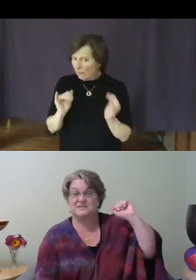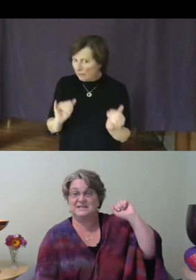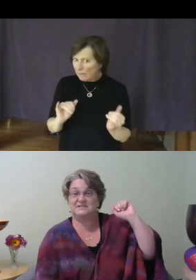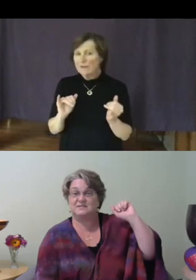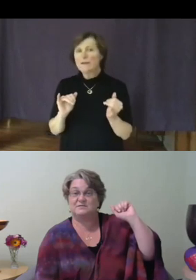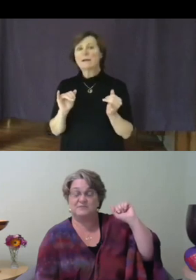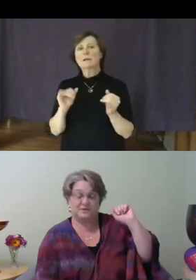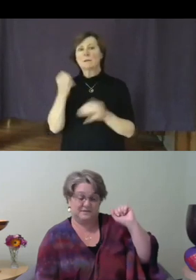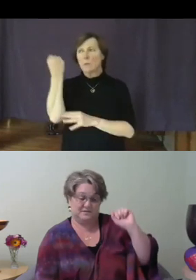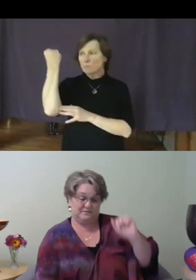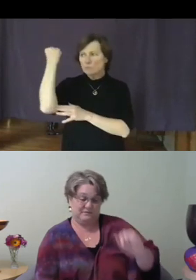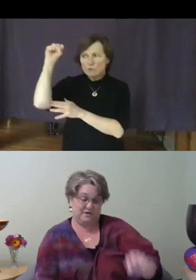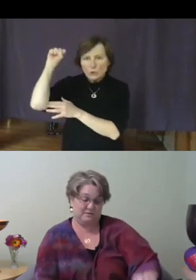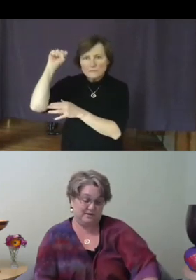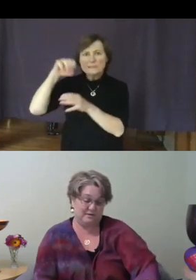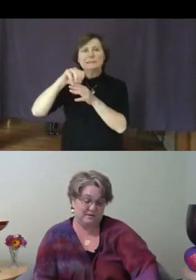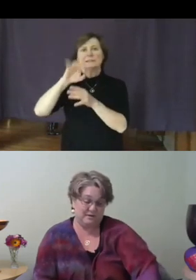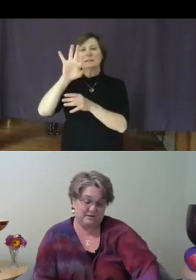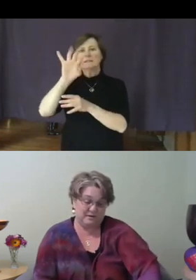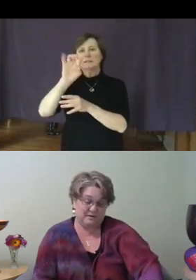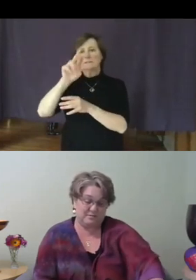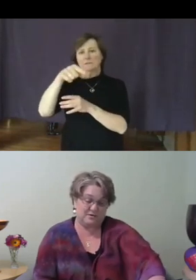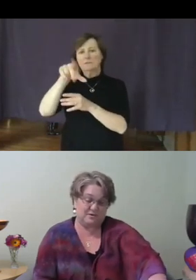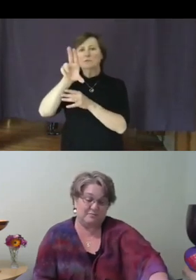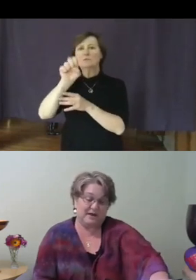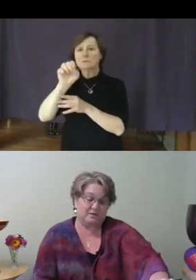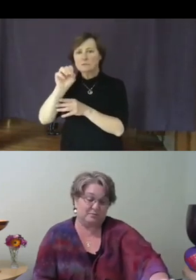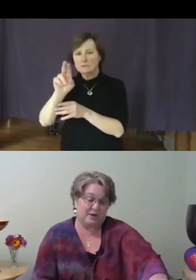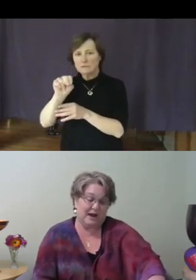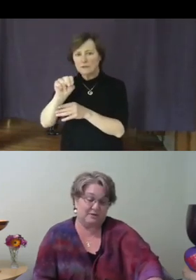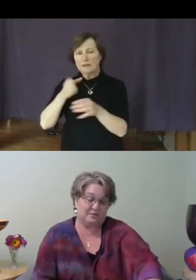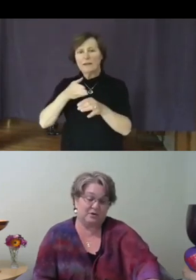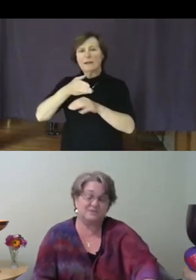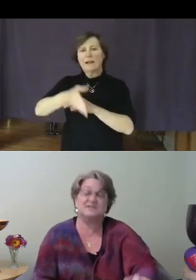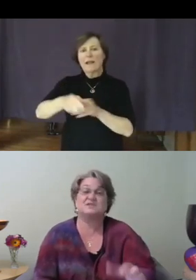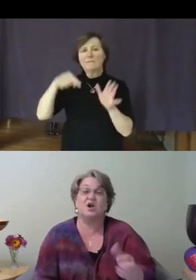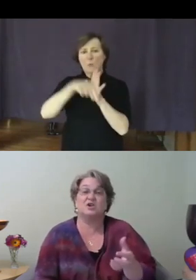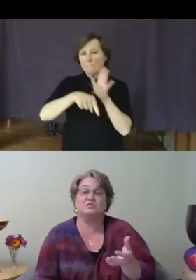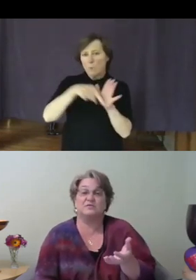Ferguson following the murder of Michael Brown, the protests all over the